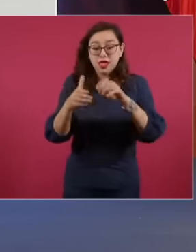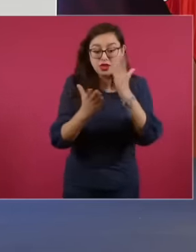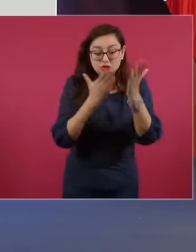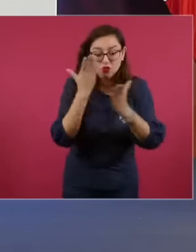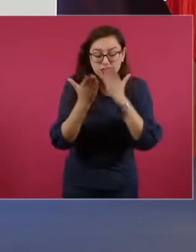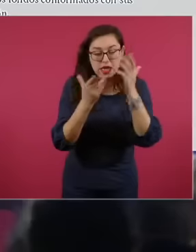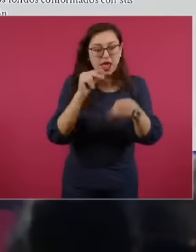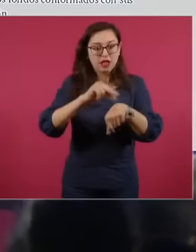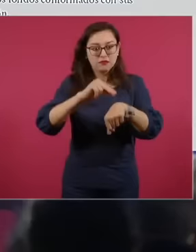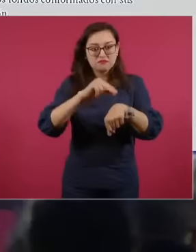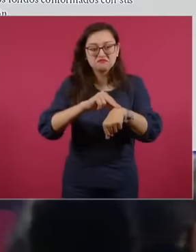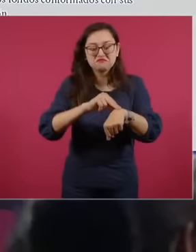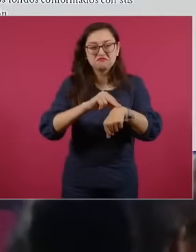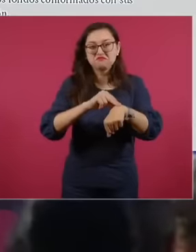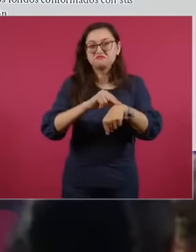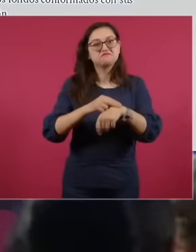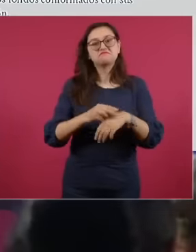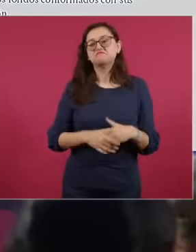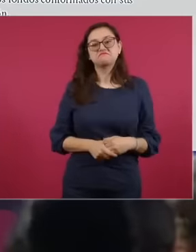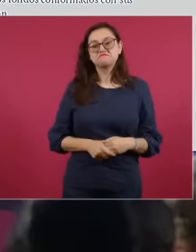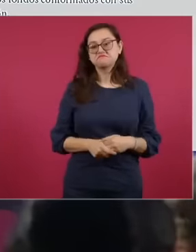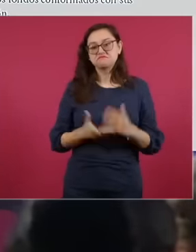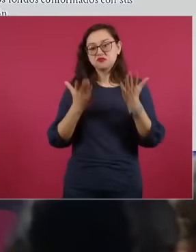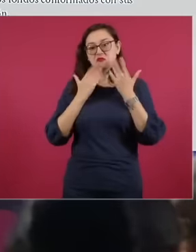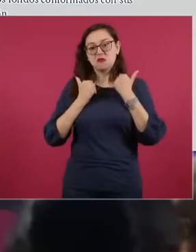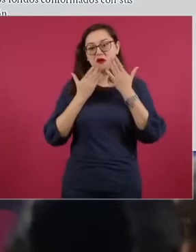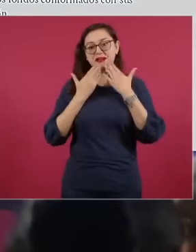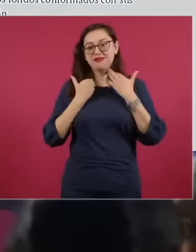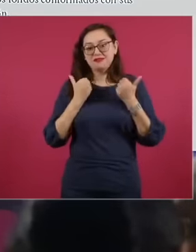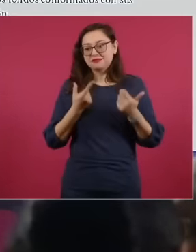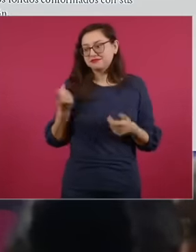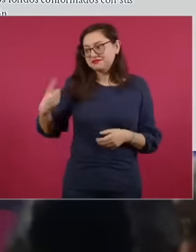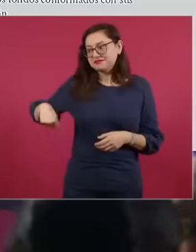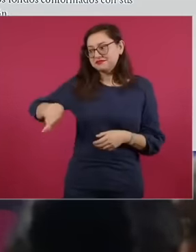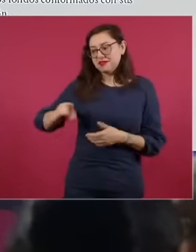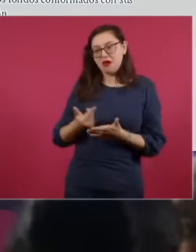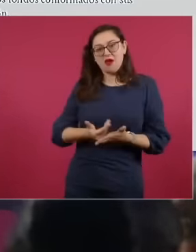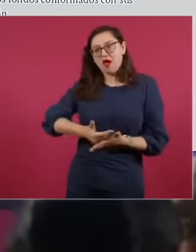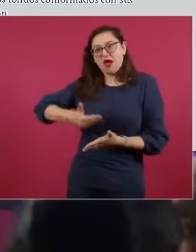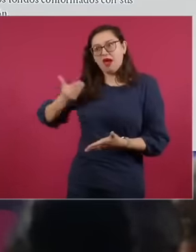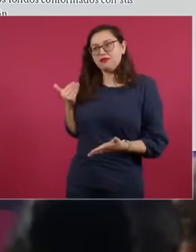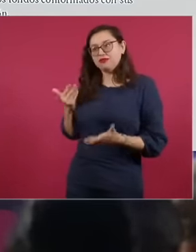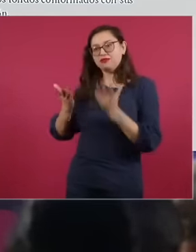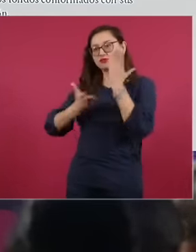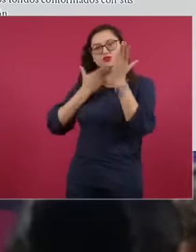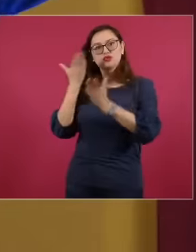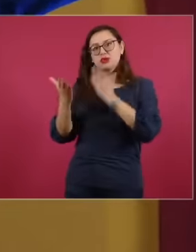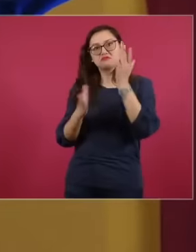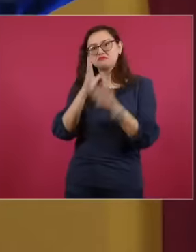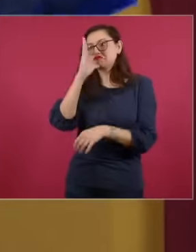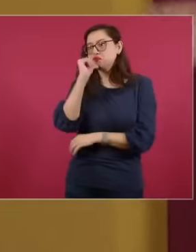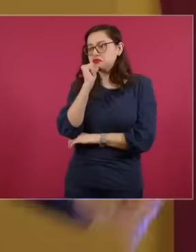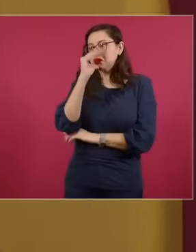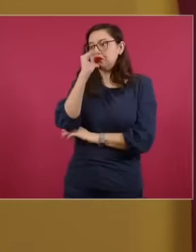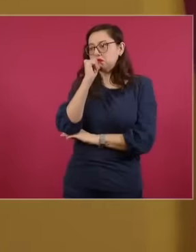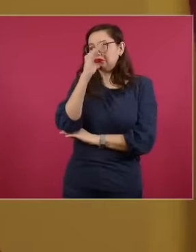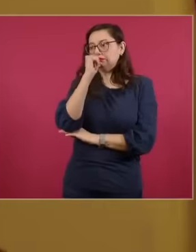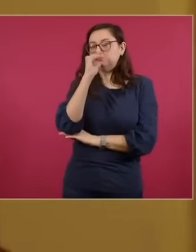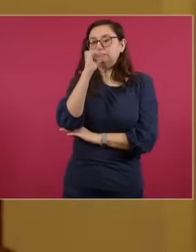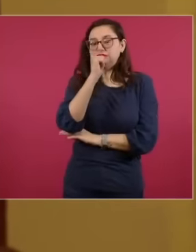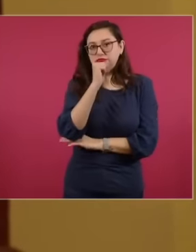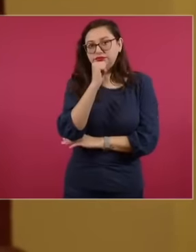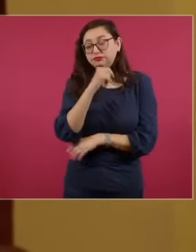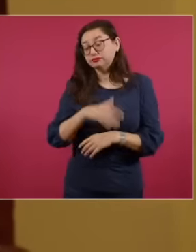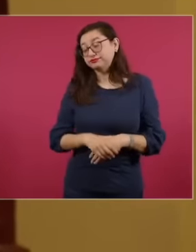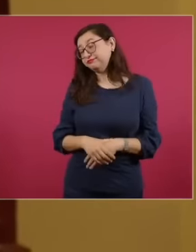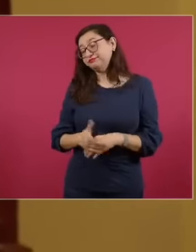that the country requires because young people who wanted to study medicine were rejected